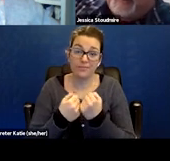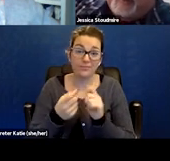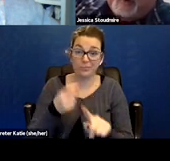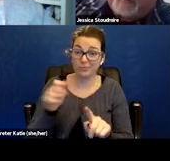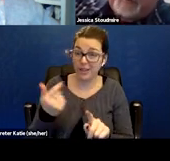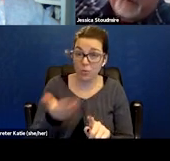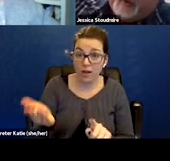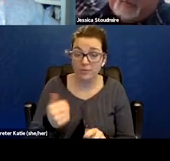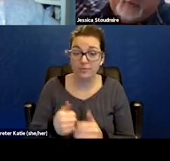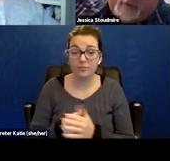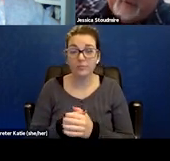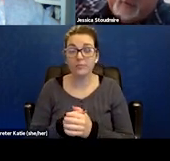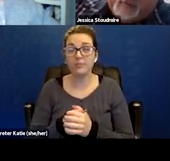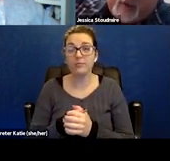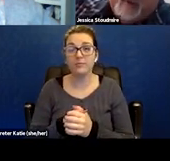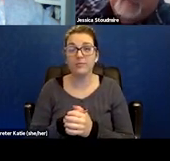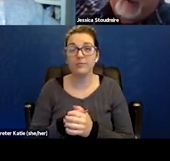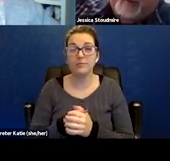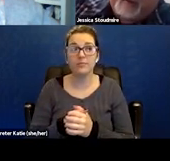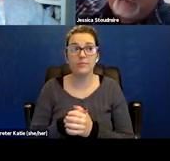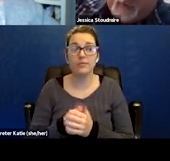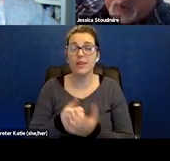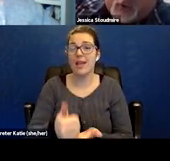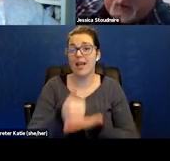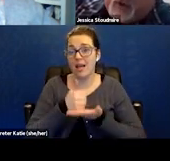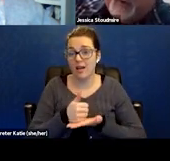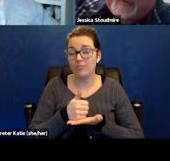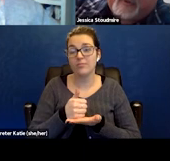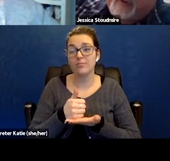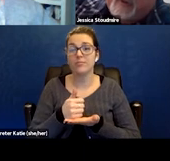to help assist me in my future ongoings.